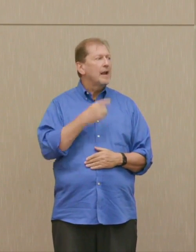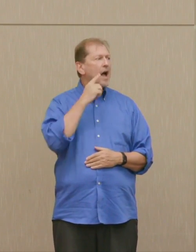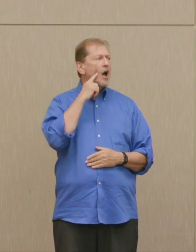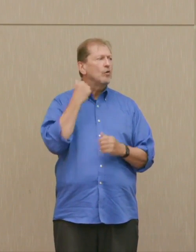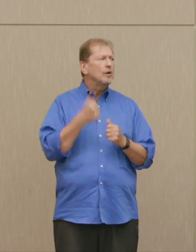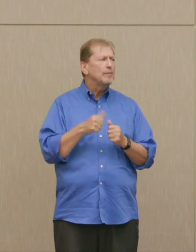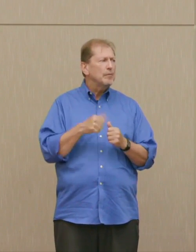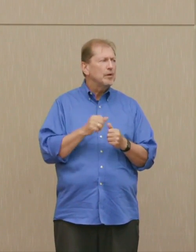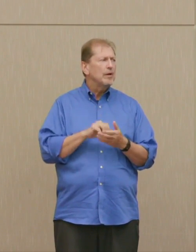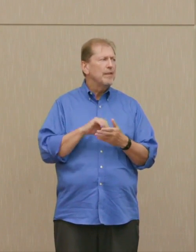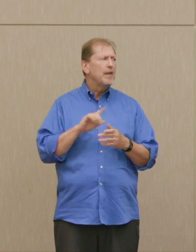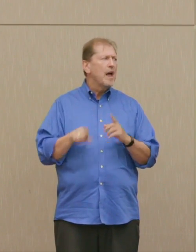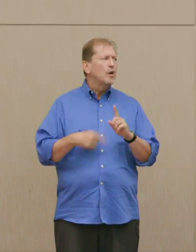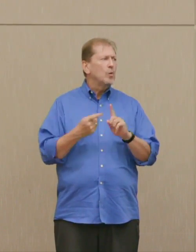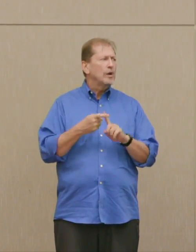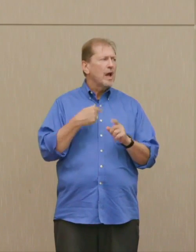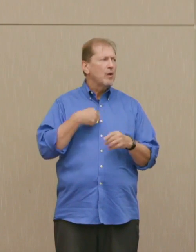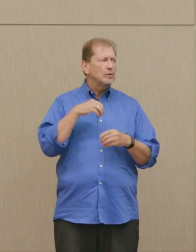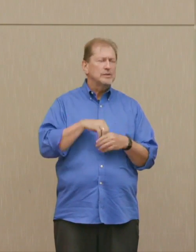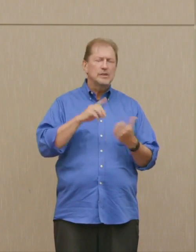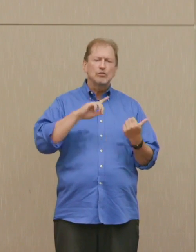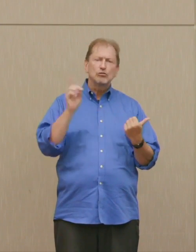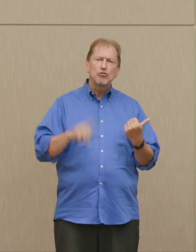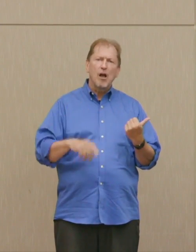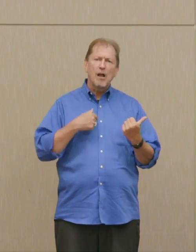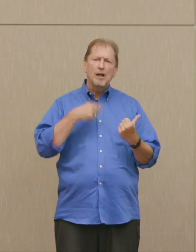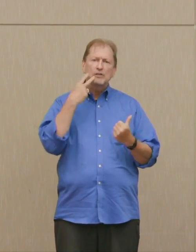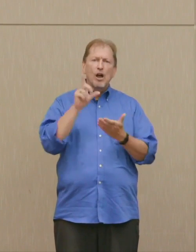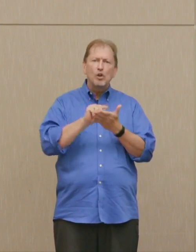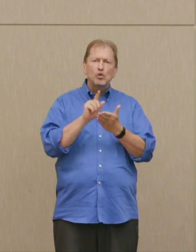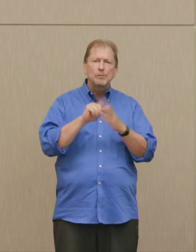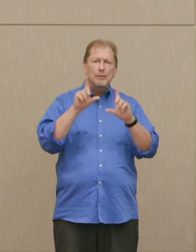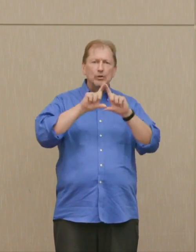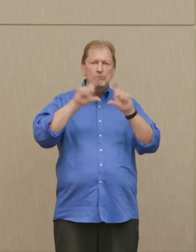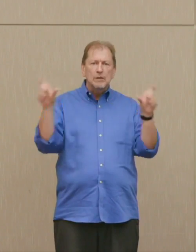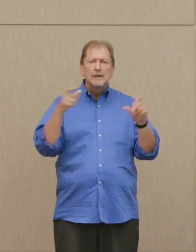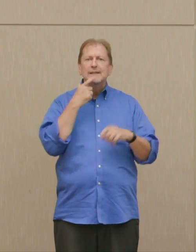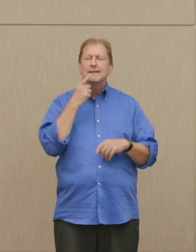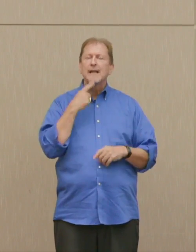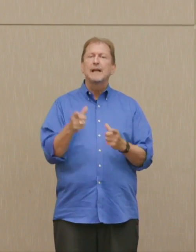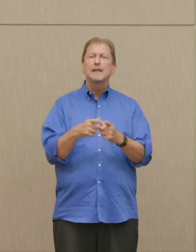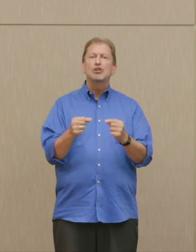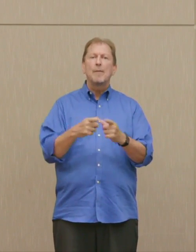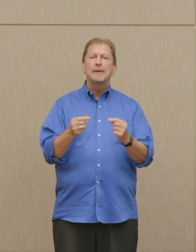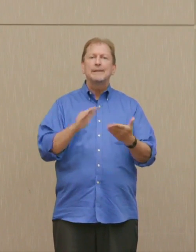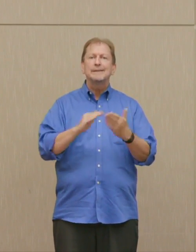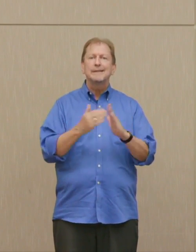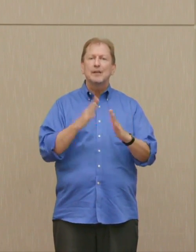When I, in Detroit, saw a headline that a Japanese city had been destroyed by one bomb,